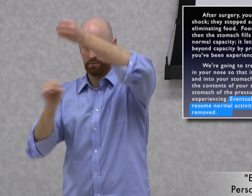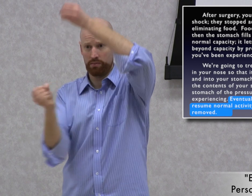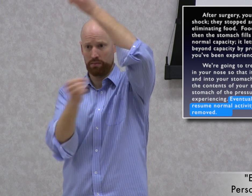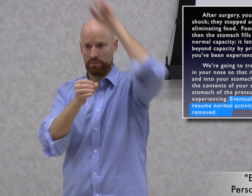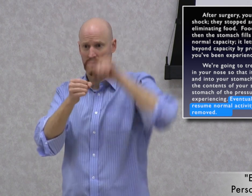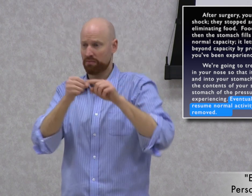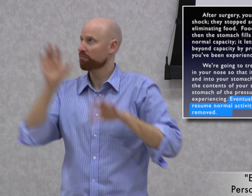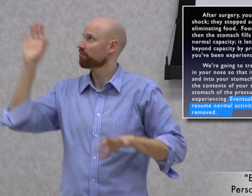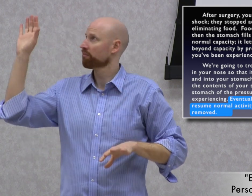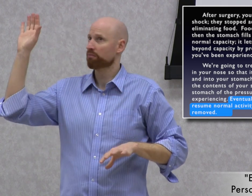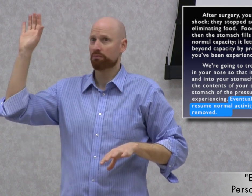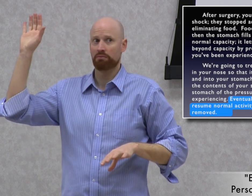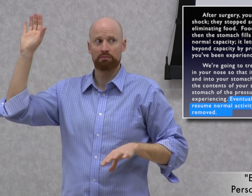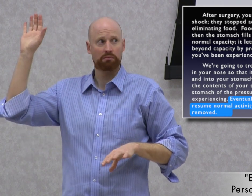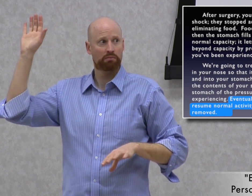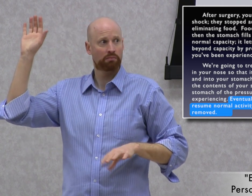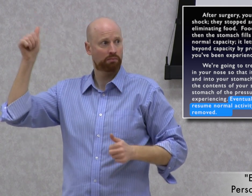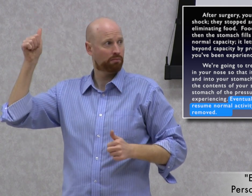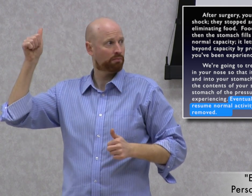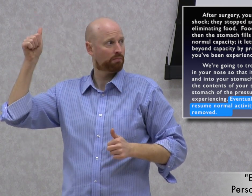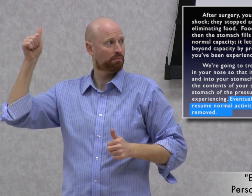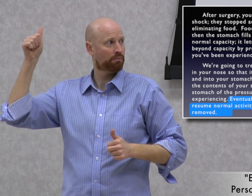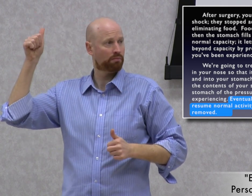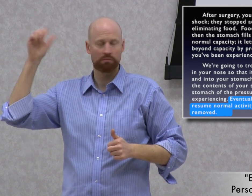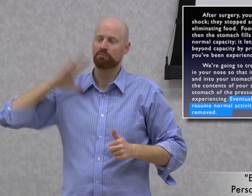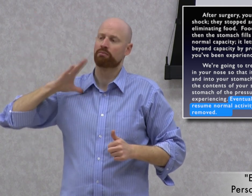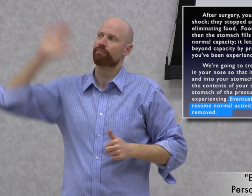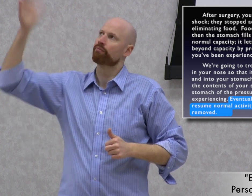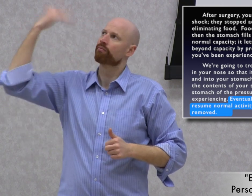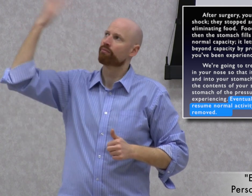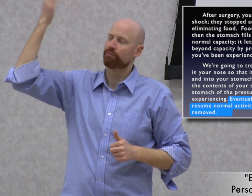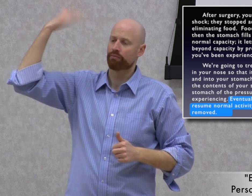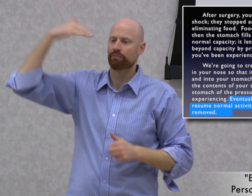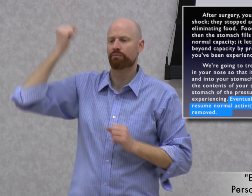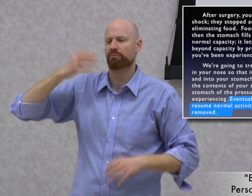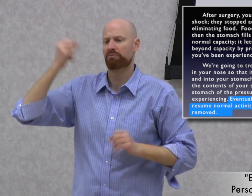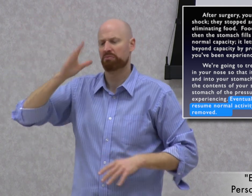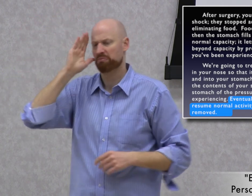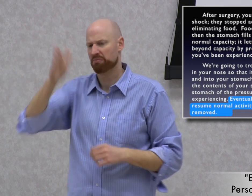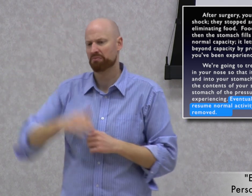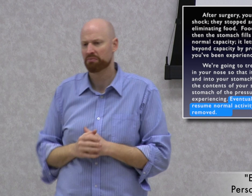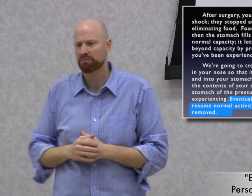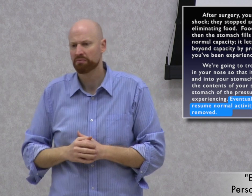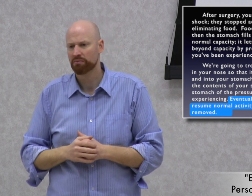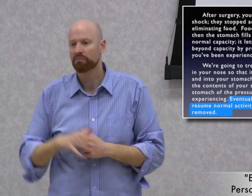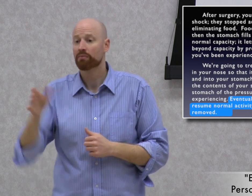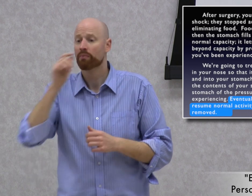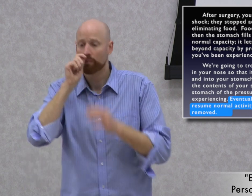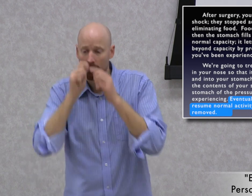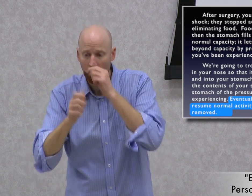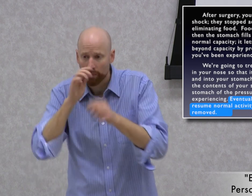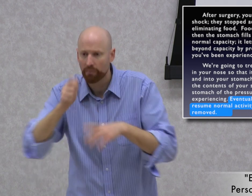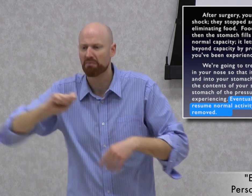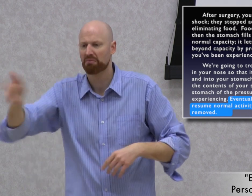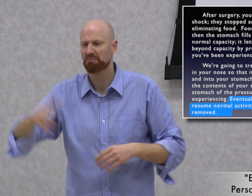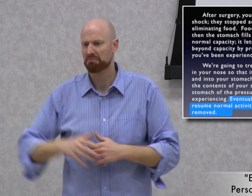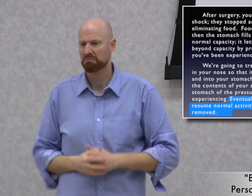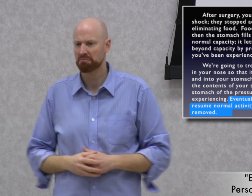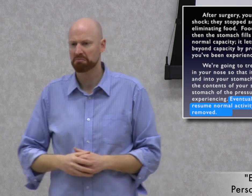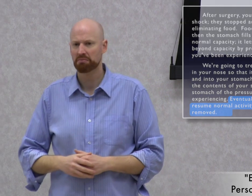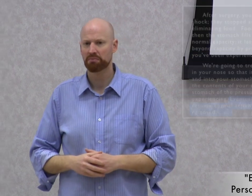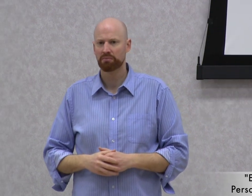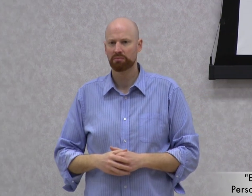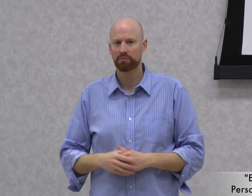[depiction of the intestines’ perspective]